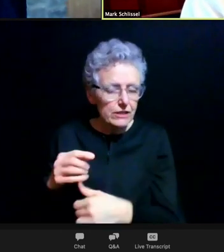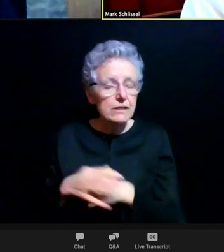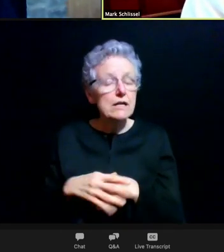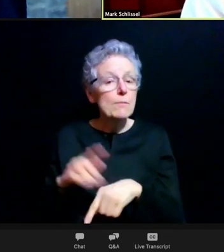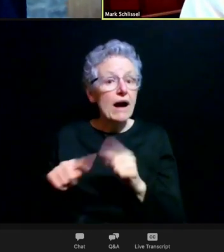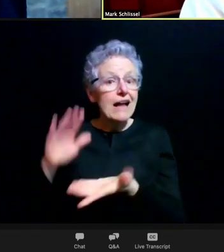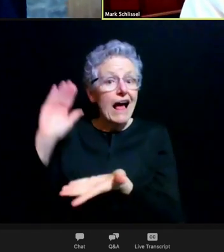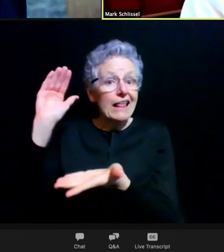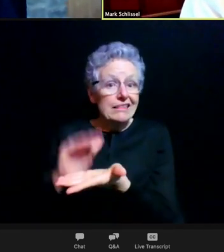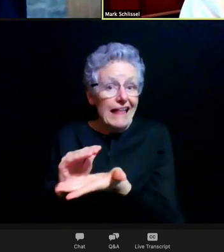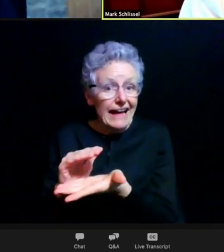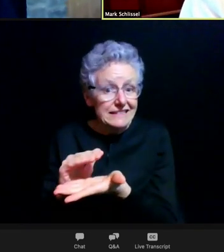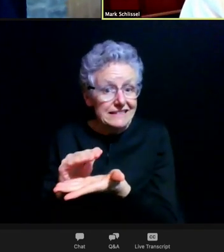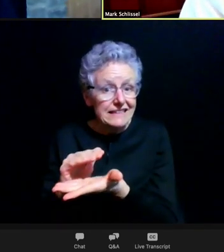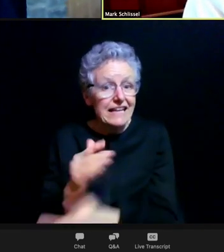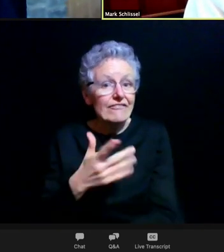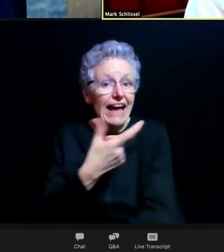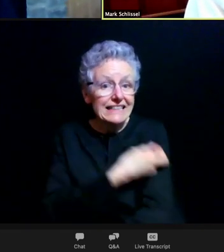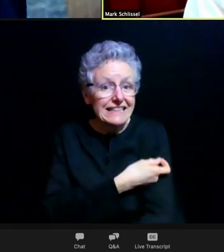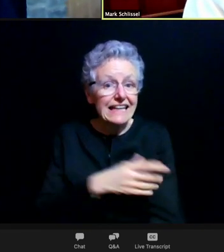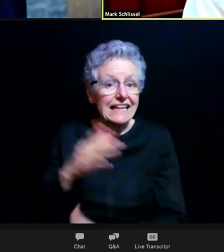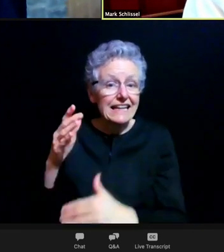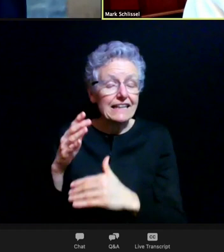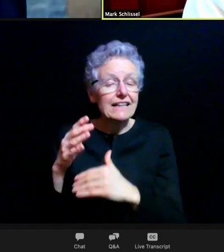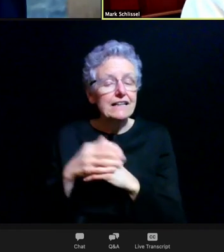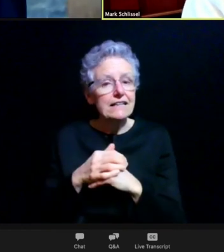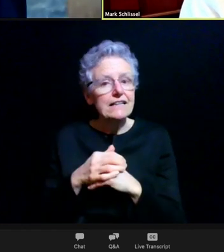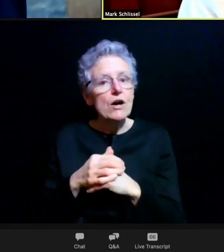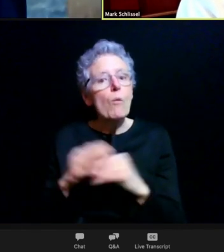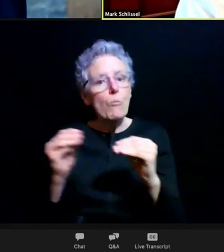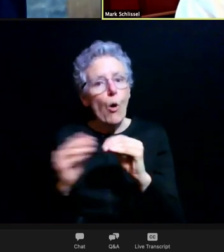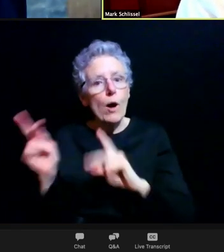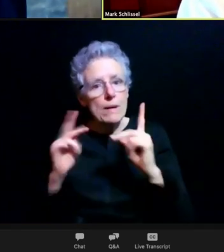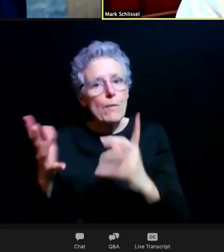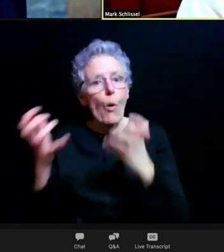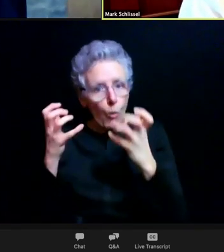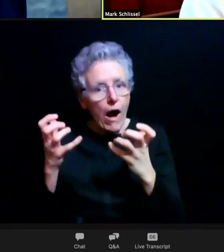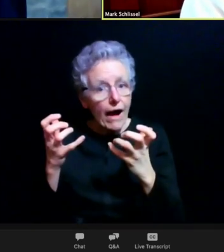than there were people who wanna be vaccinated, we'd like to keep this voluntary.